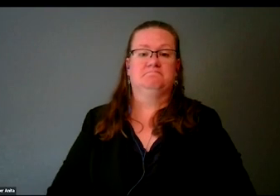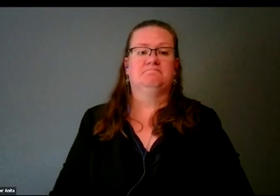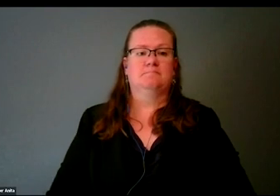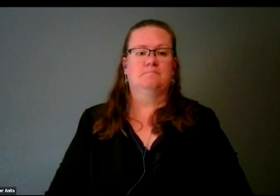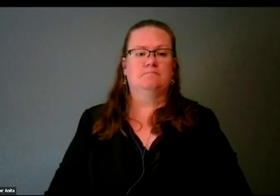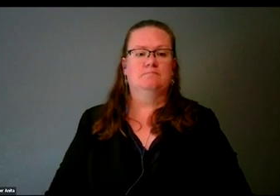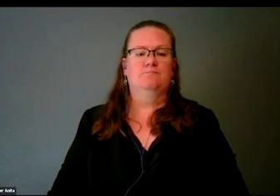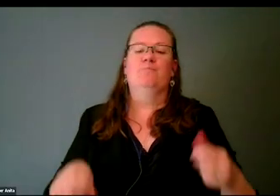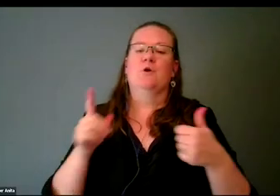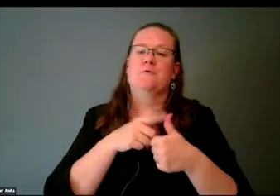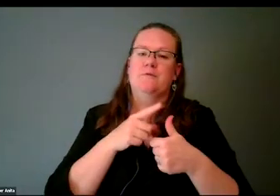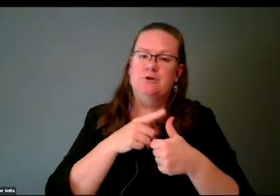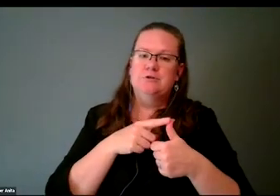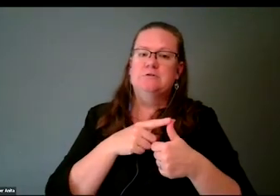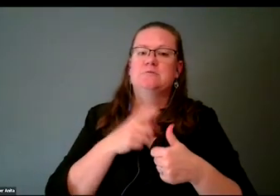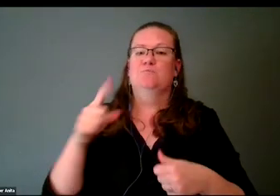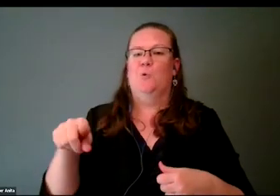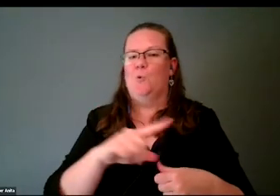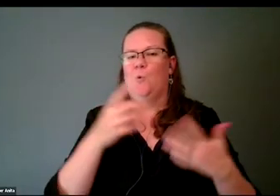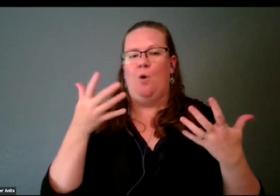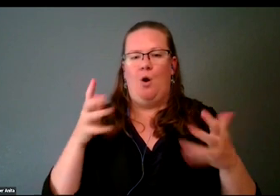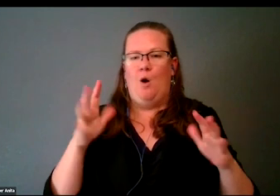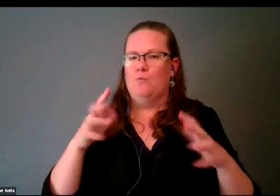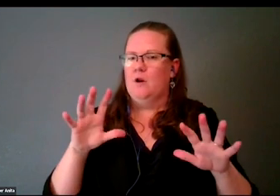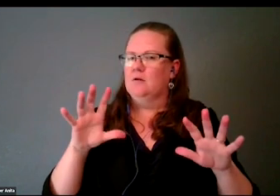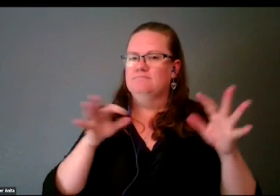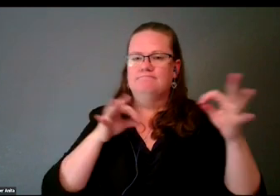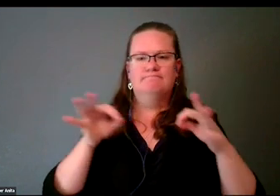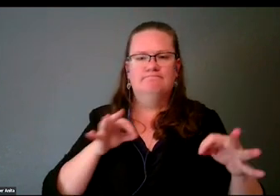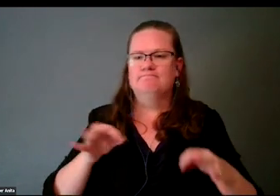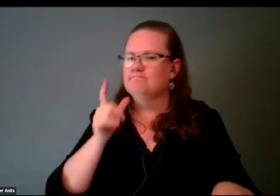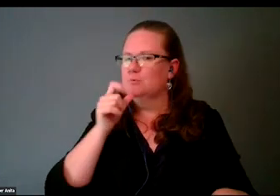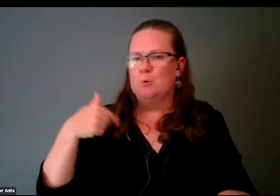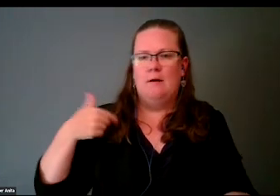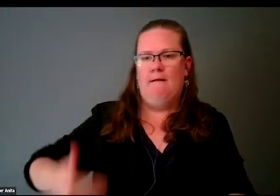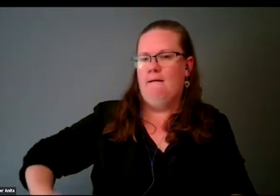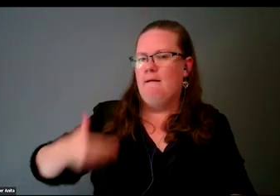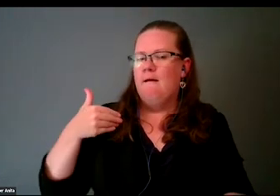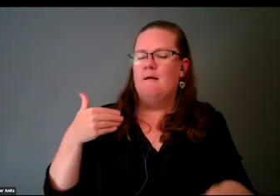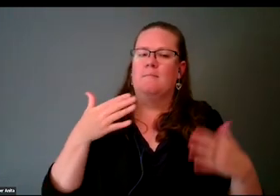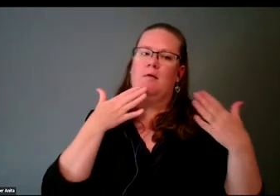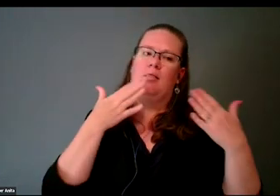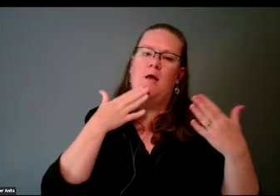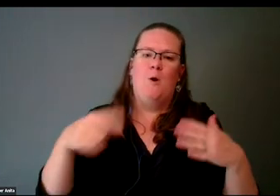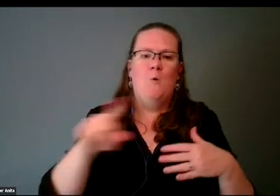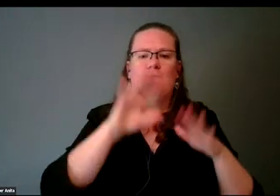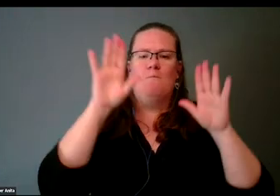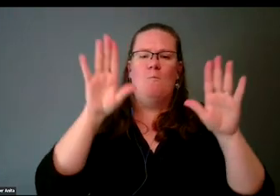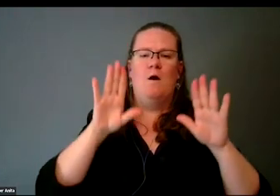First and foremost, y'all already were introduced to me, who I am, and I want to thank you folks for that wonderful bio.